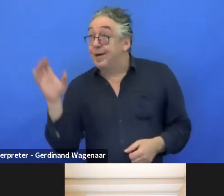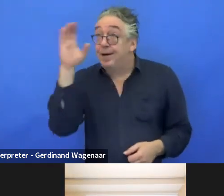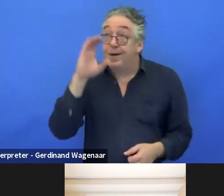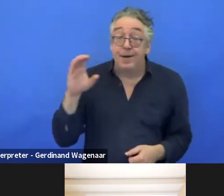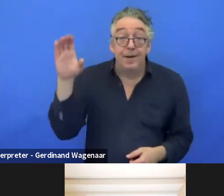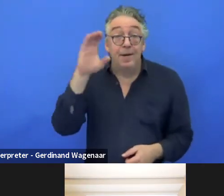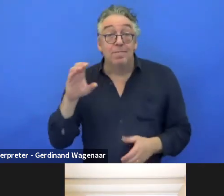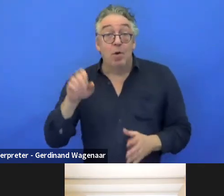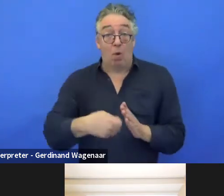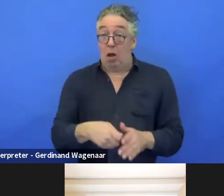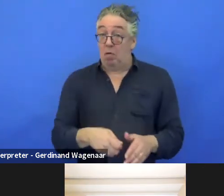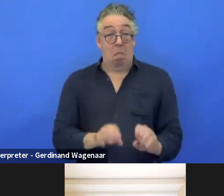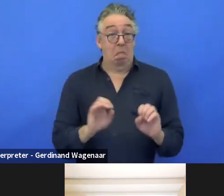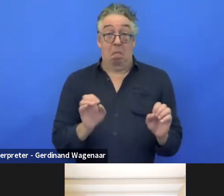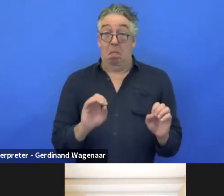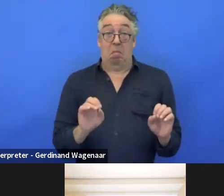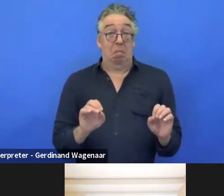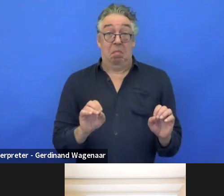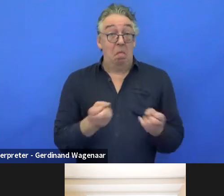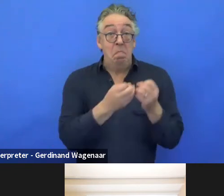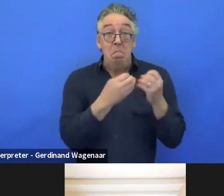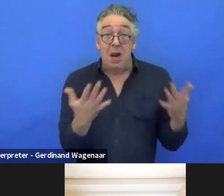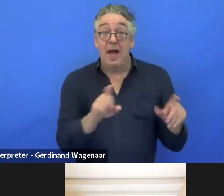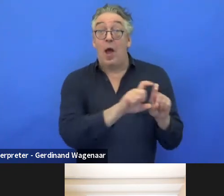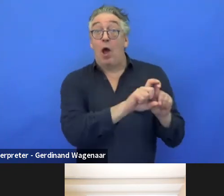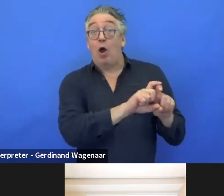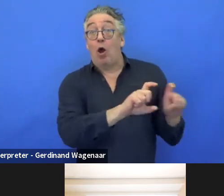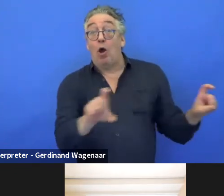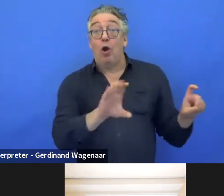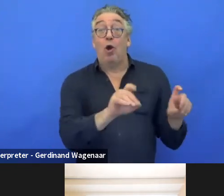in particular, previous companies and organisations or universities